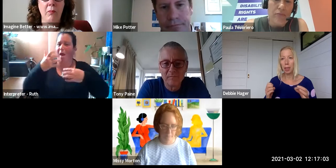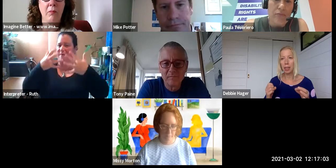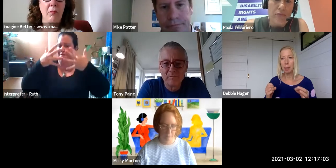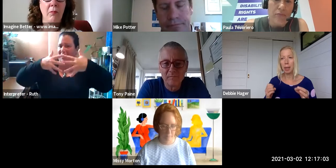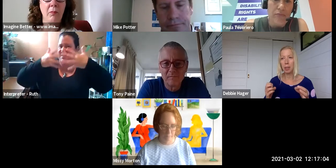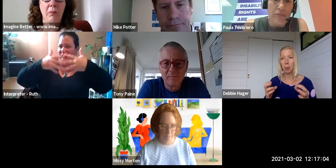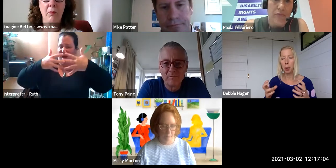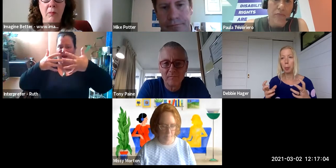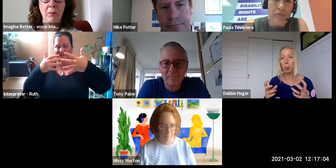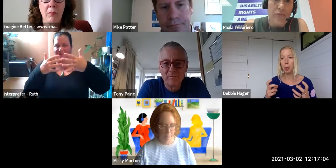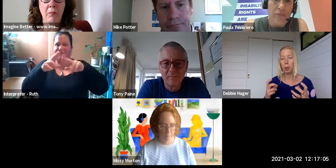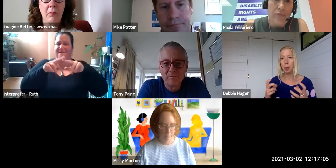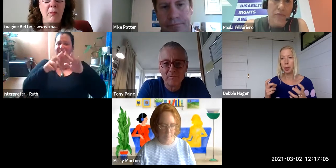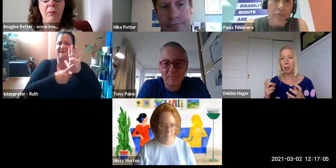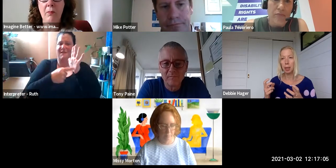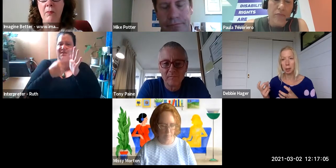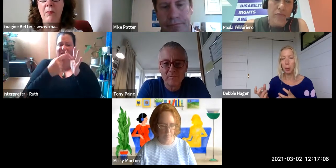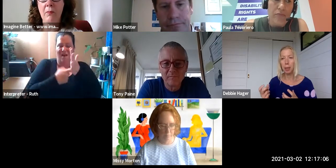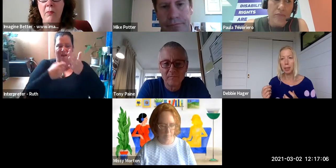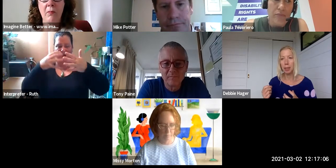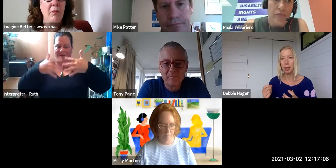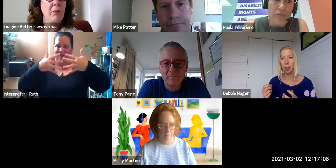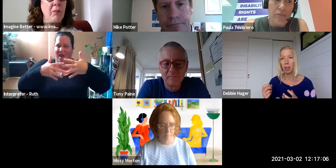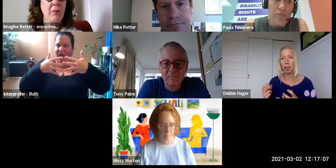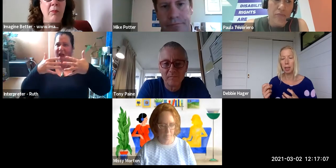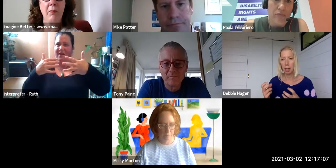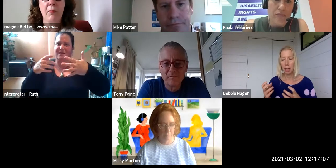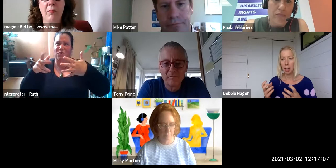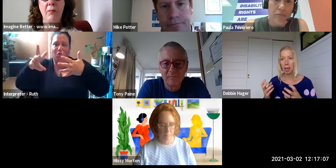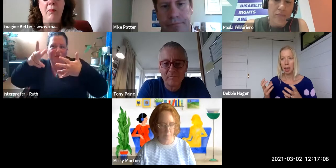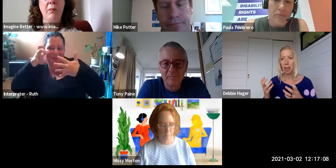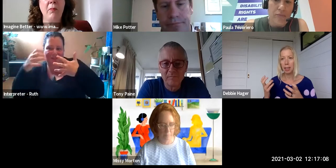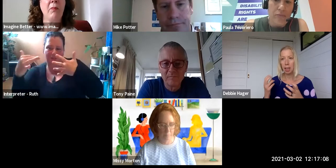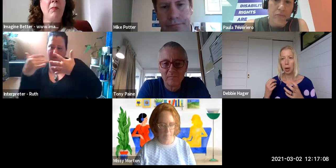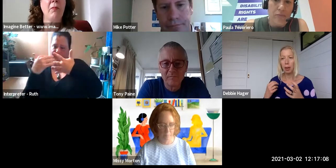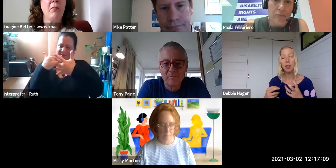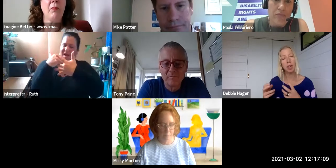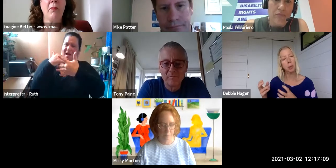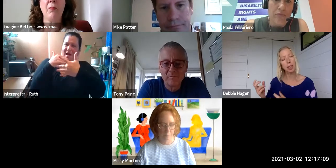this space, with people whose experiences are different, is that you have to find ways